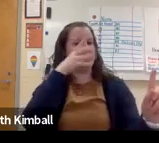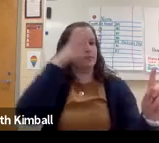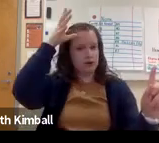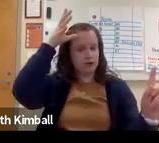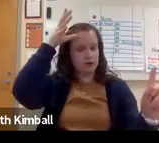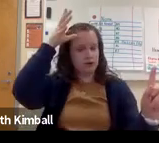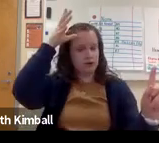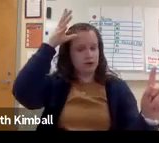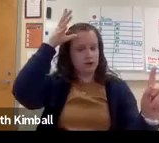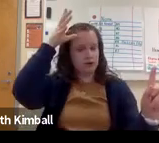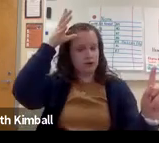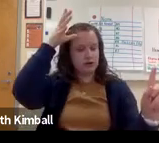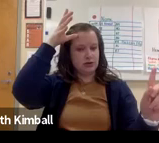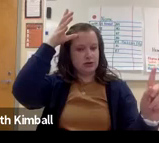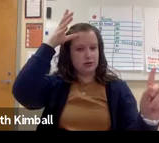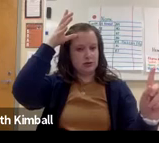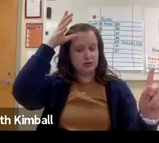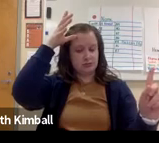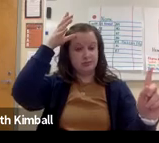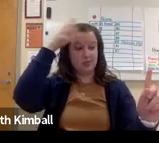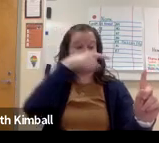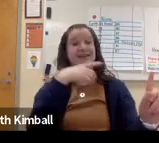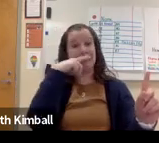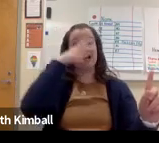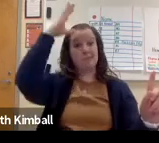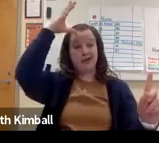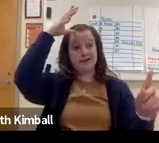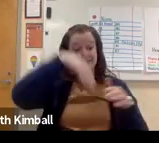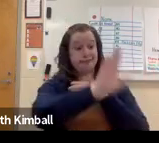students-- do have parents that can hear.